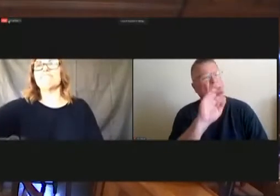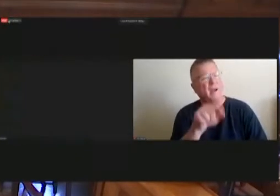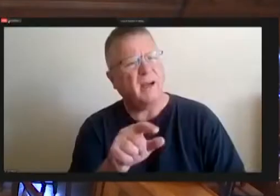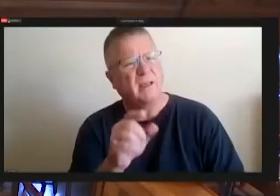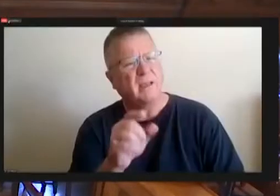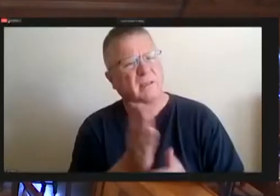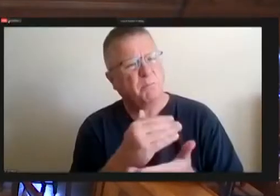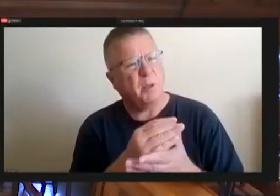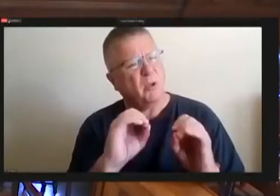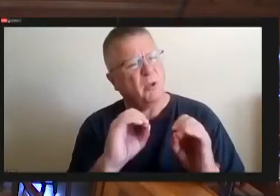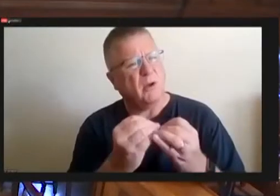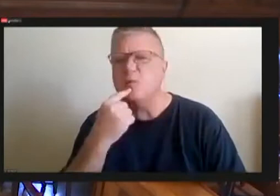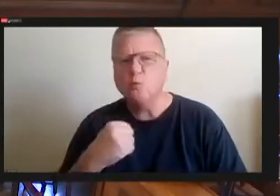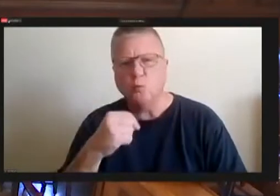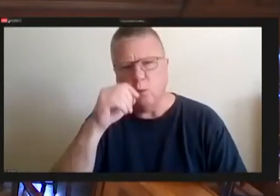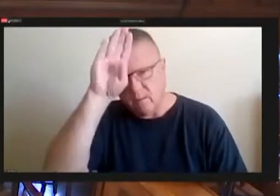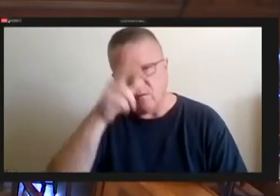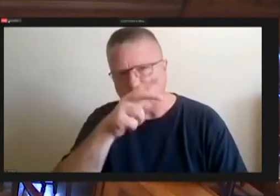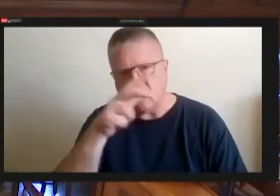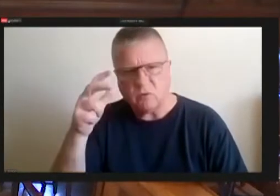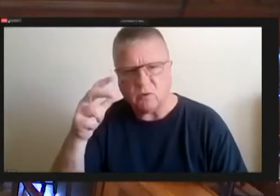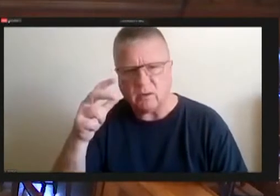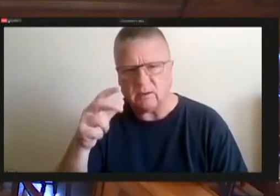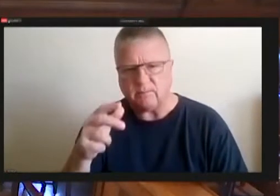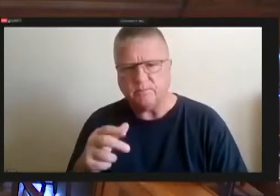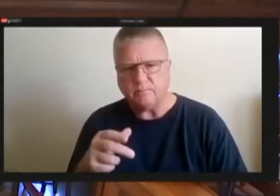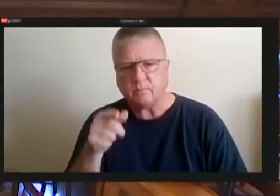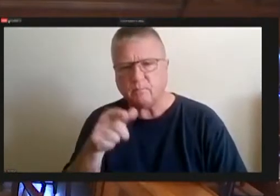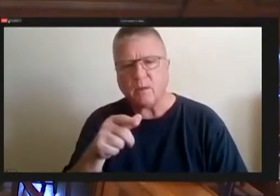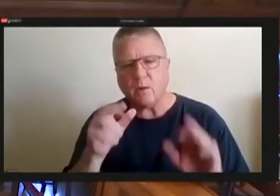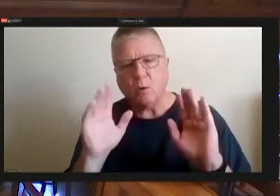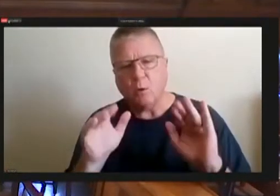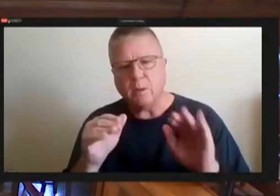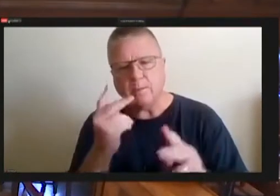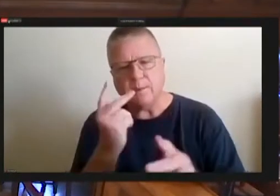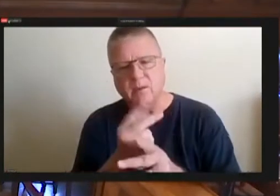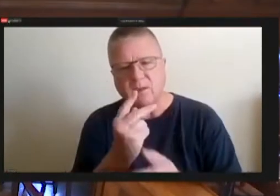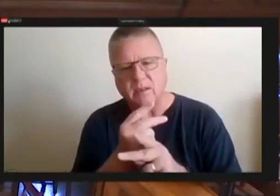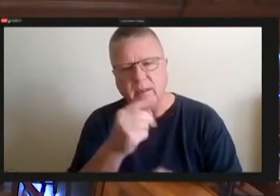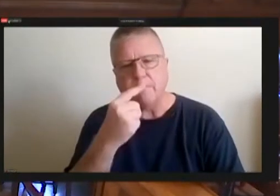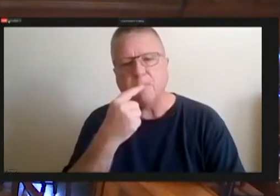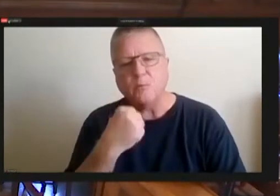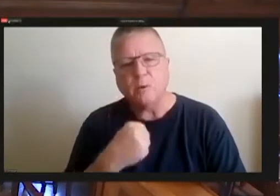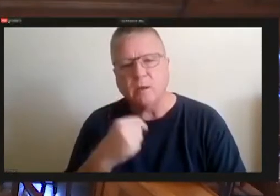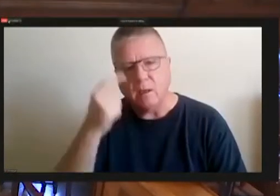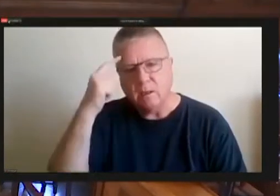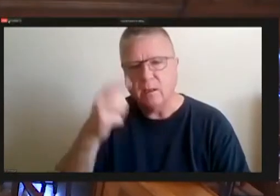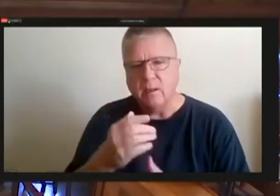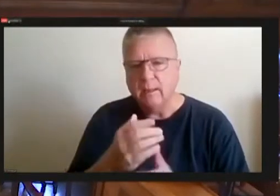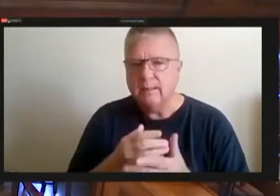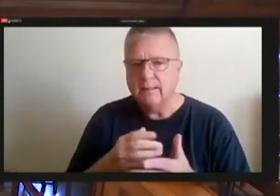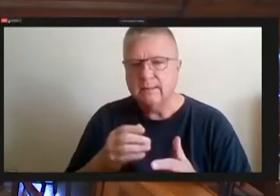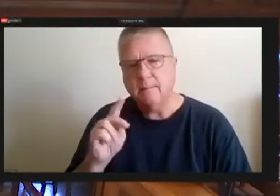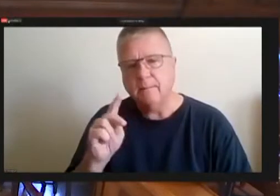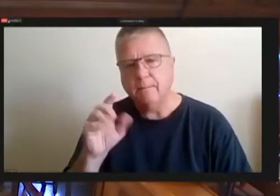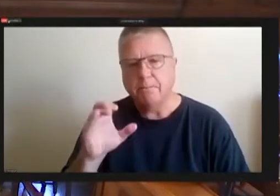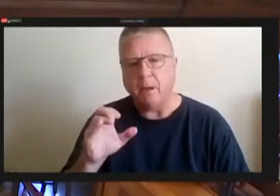fighters were hoping to keep Fred. Yes, i think was a lot of public image, this is, this is just an opinion right subjective